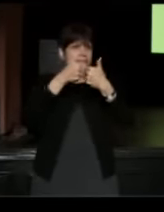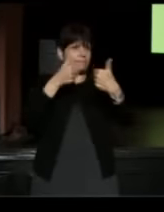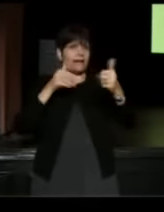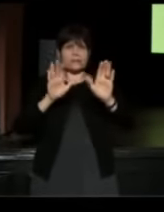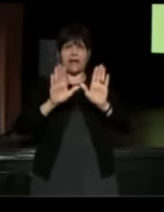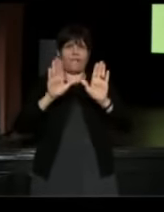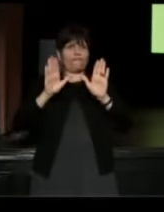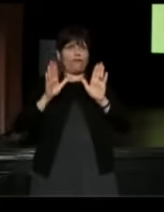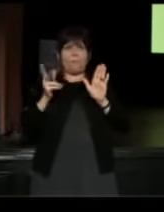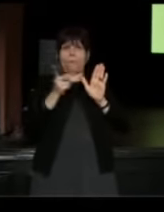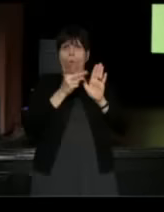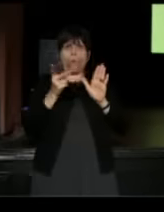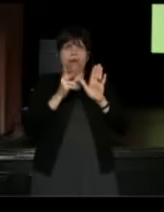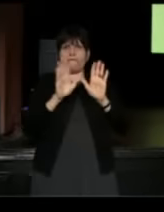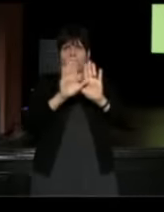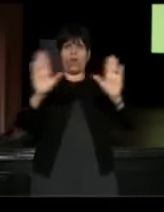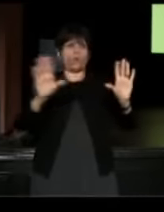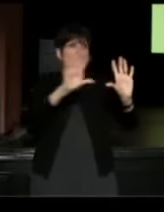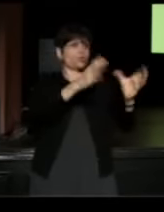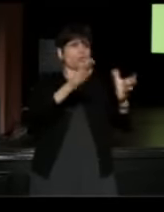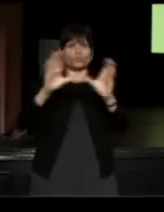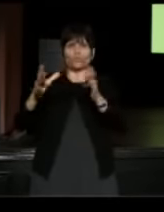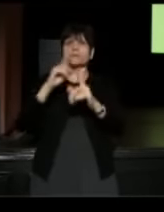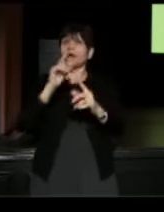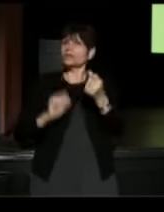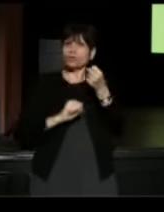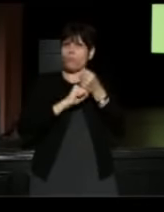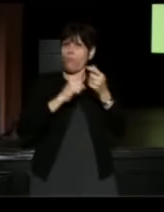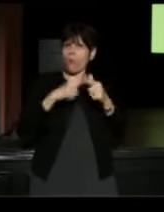Neither one of them were willing to support what I wanted,